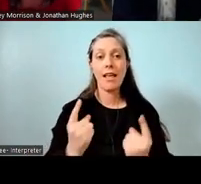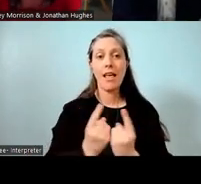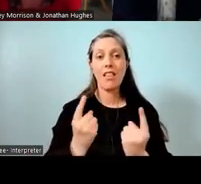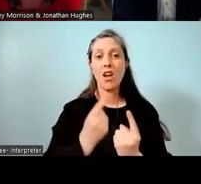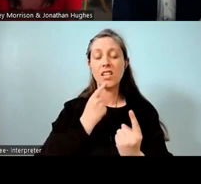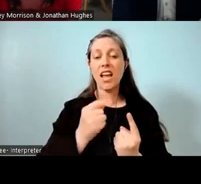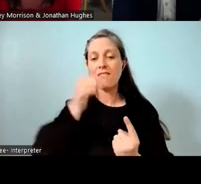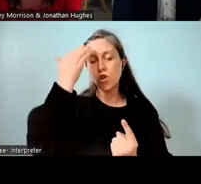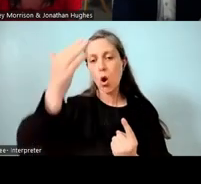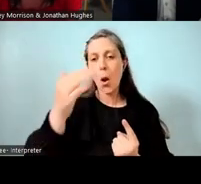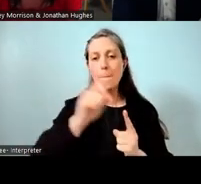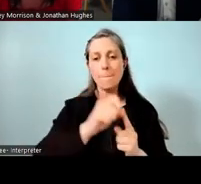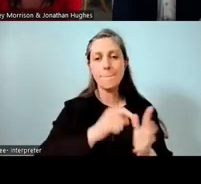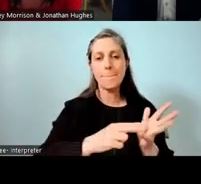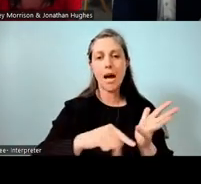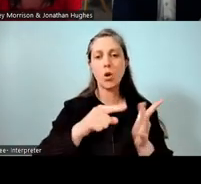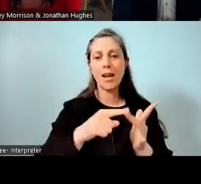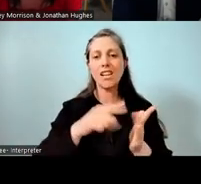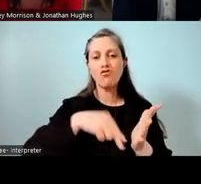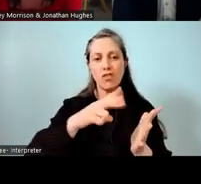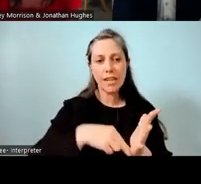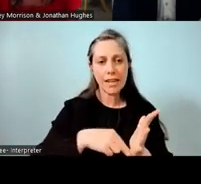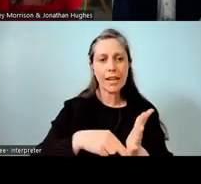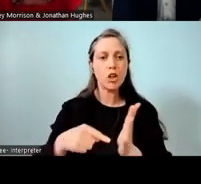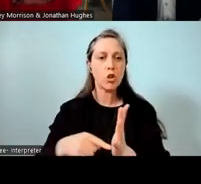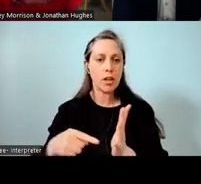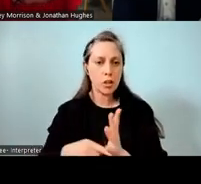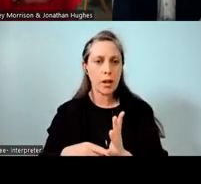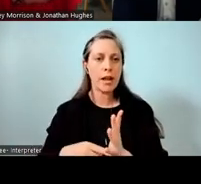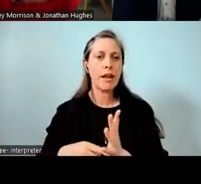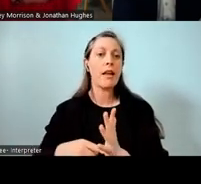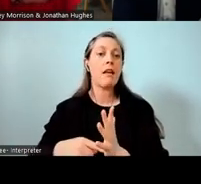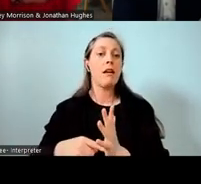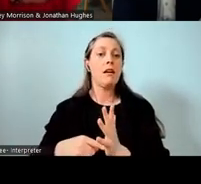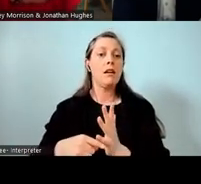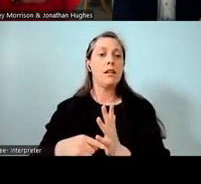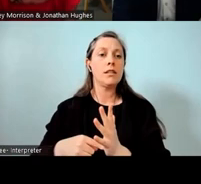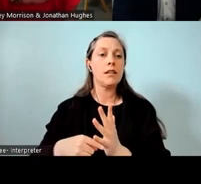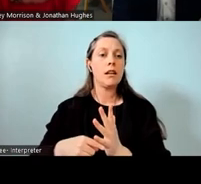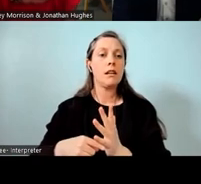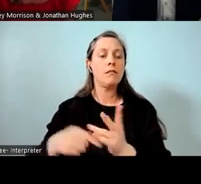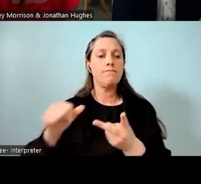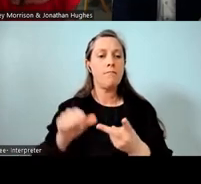pānui is reading, tuhituhi writing, pangarau being maths. But you're probably best to speak to this.